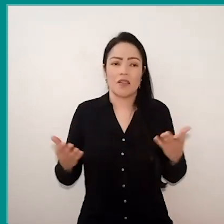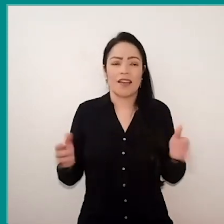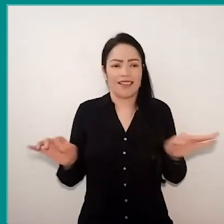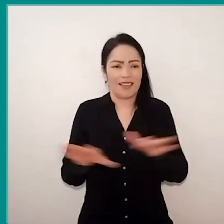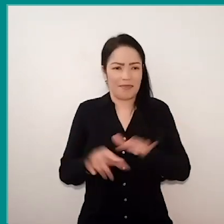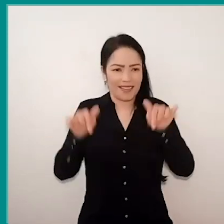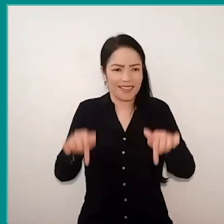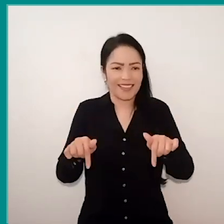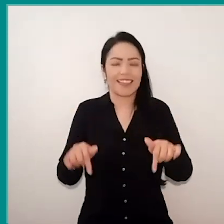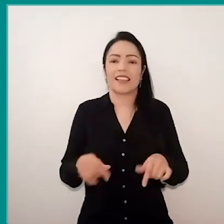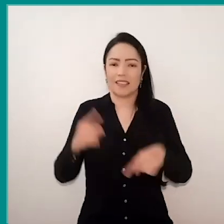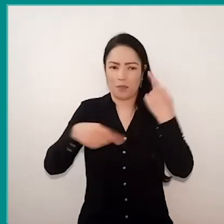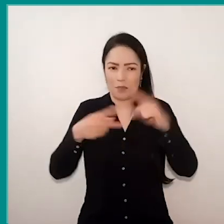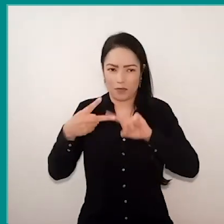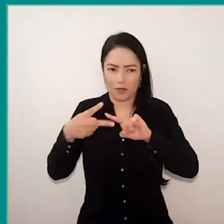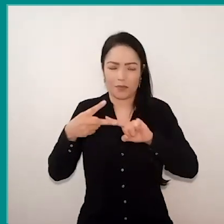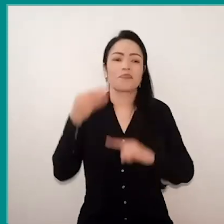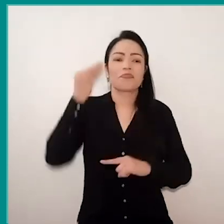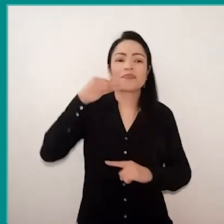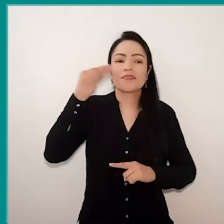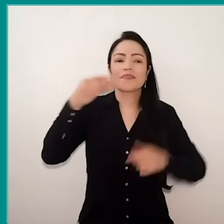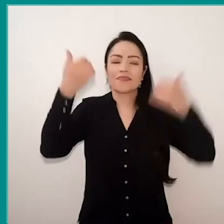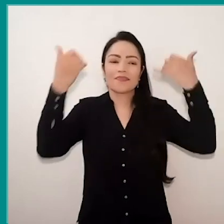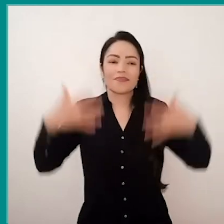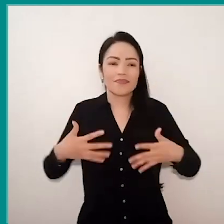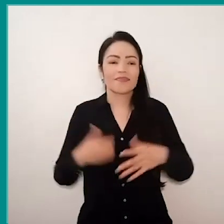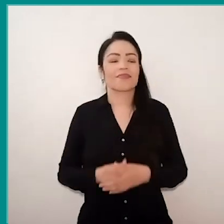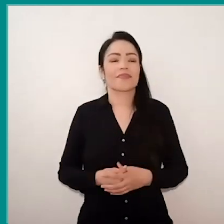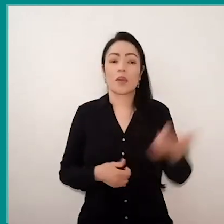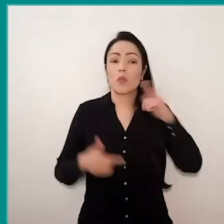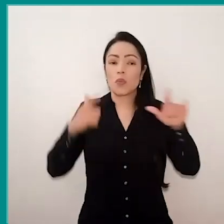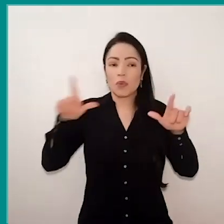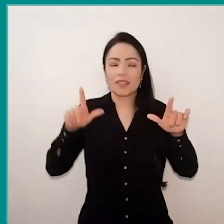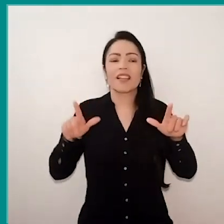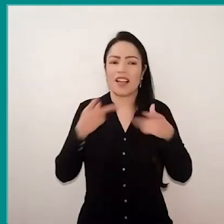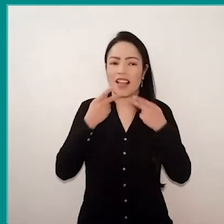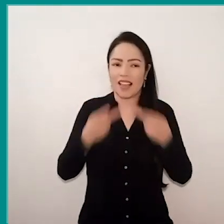In a second moment, I will show the experiences for you …with another quote from Freire in which he says the following: